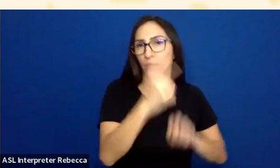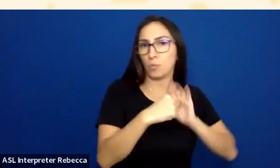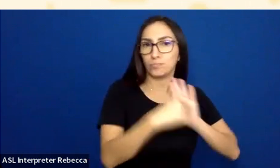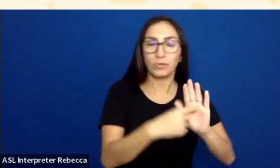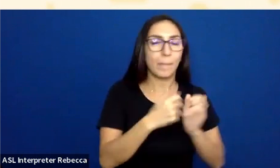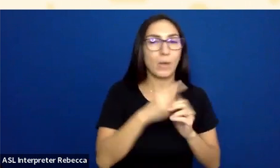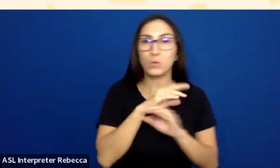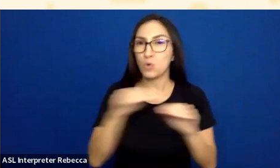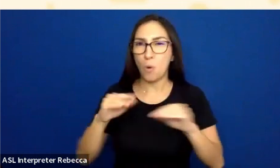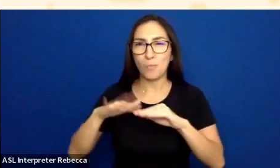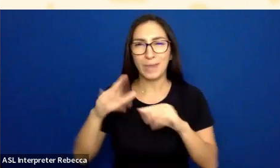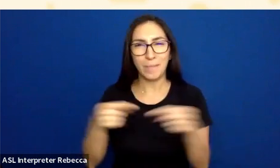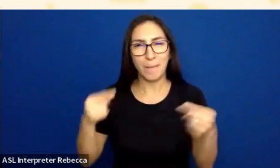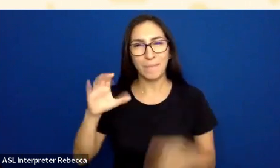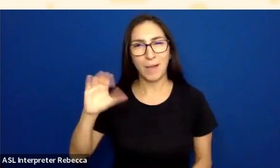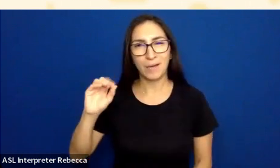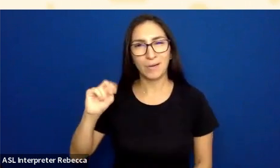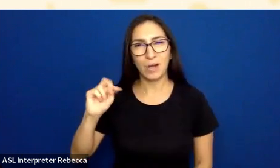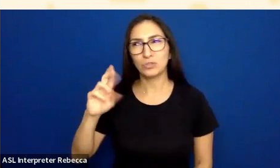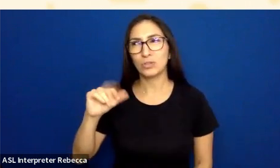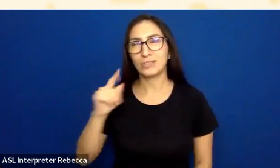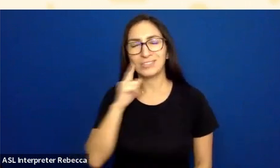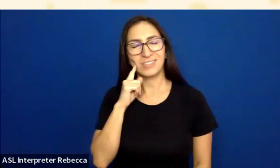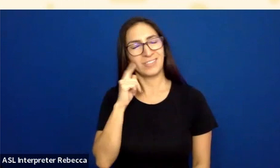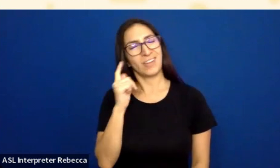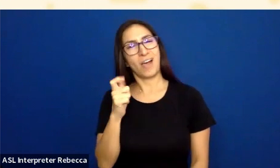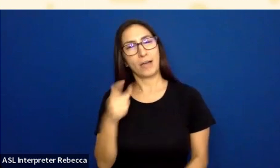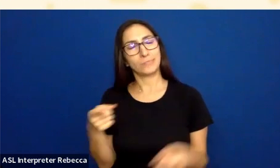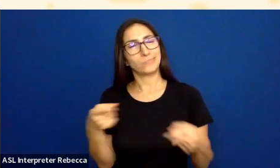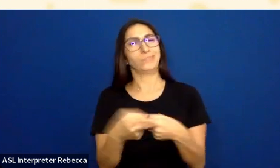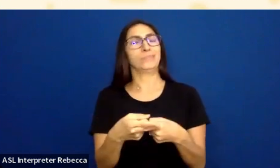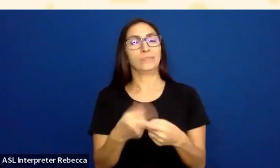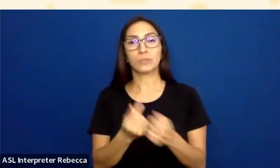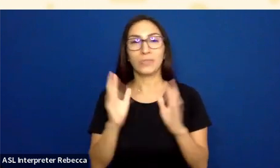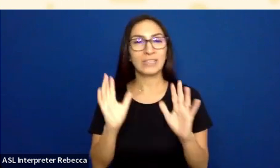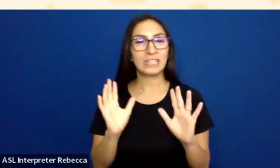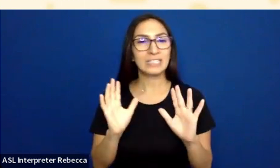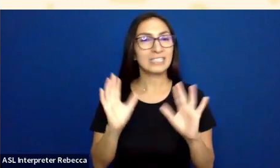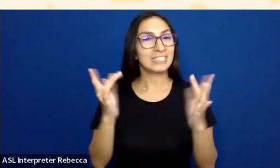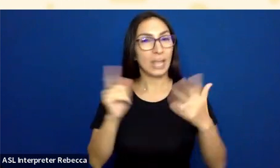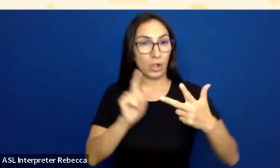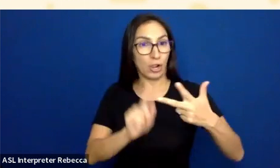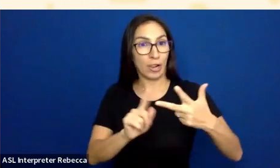So there's this weird little gap where this little subtle glow, even though it's very light and has less than 3-to-1 contrast,